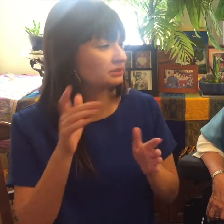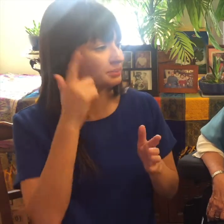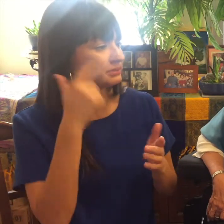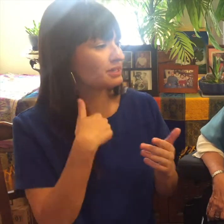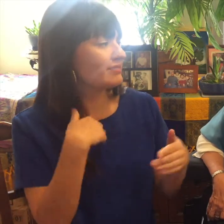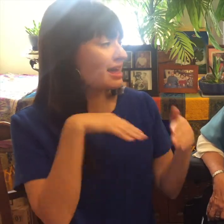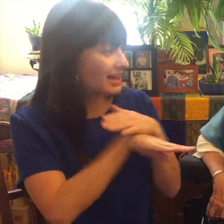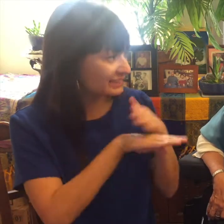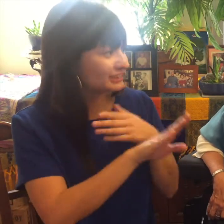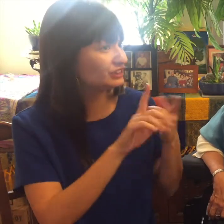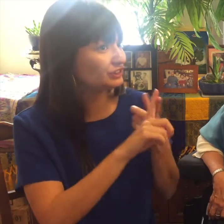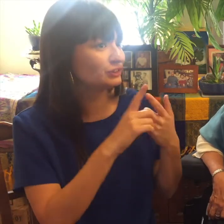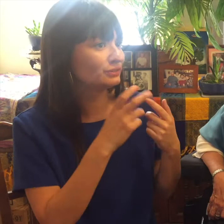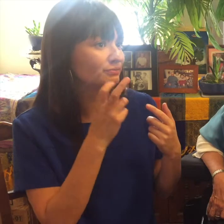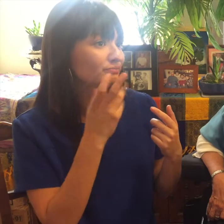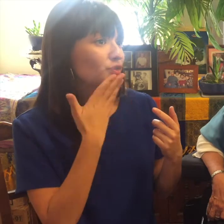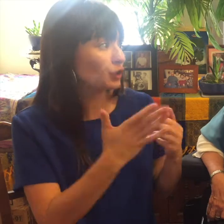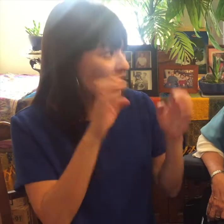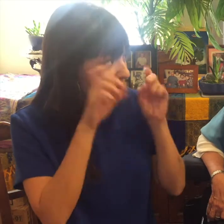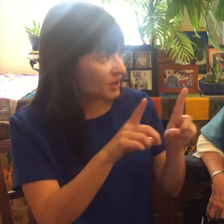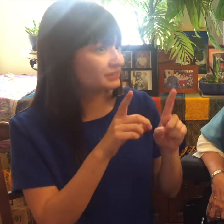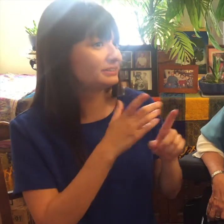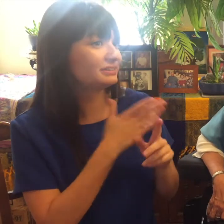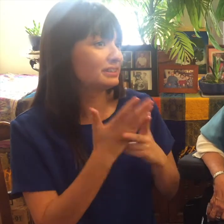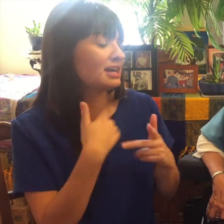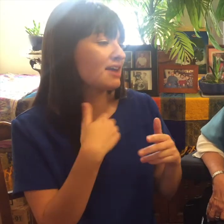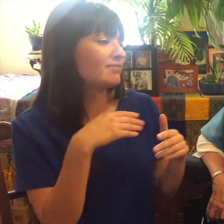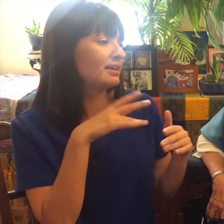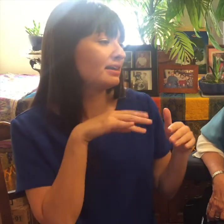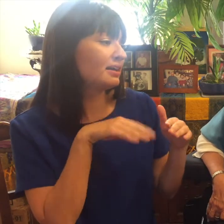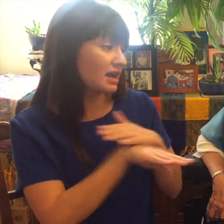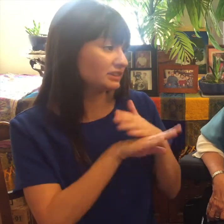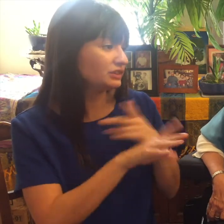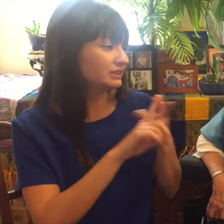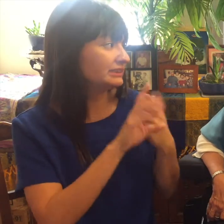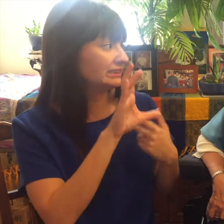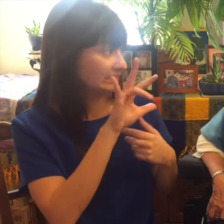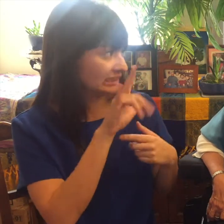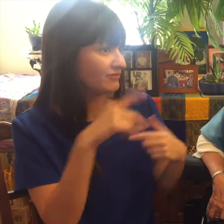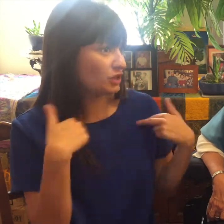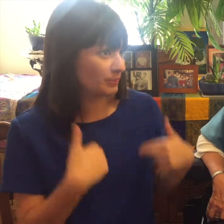involved in many ways in the Deaf community and have access to education